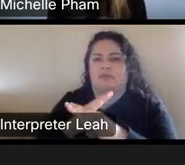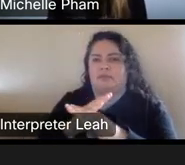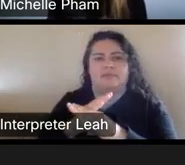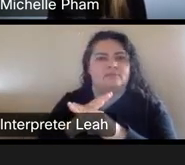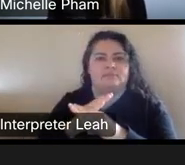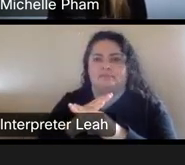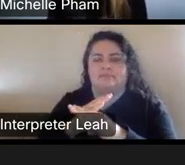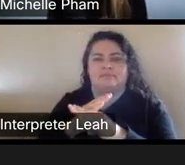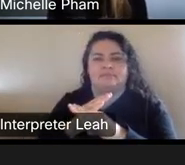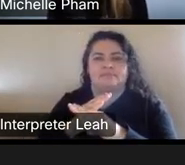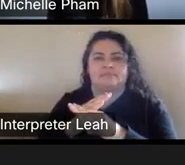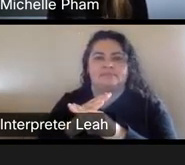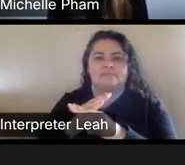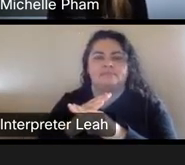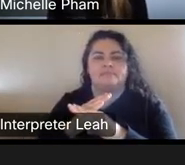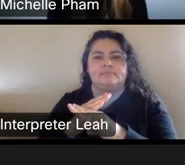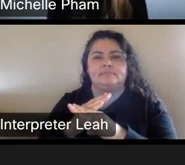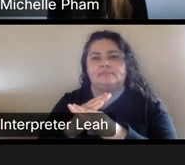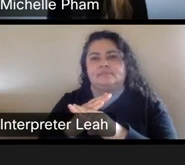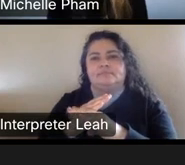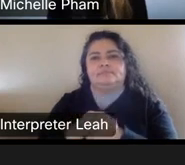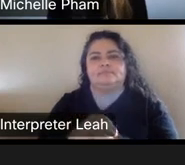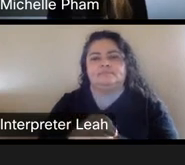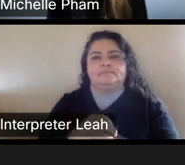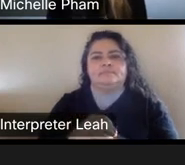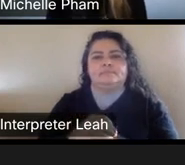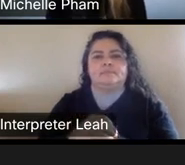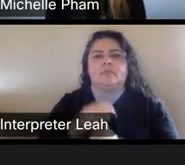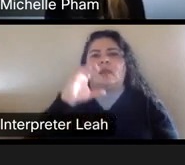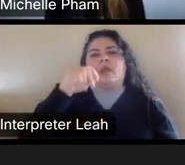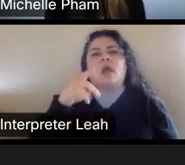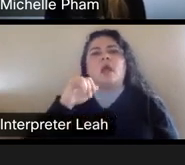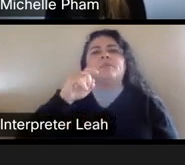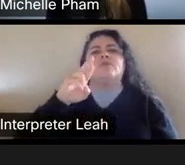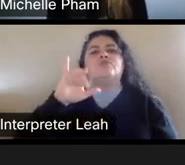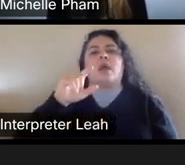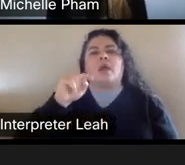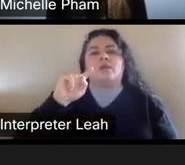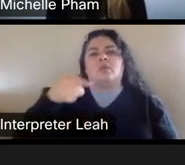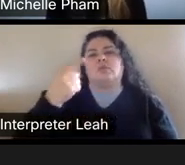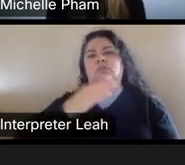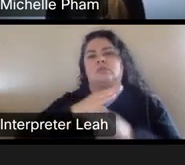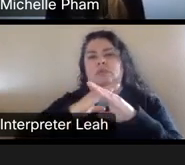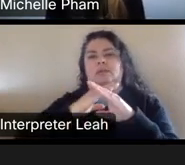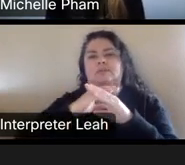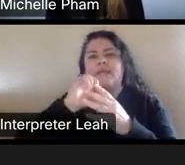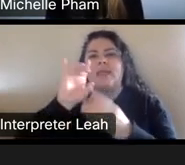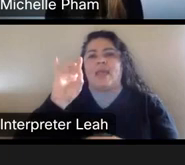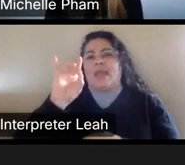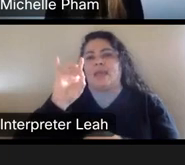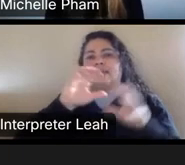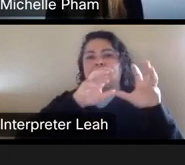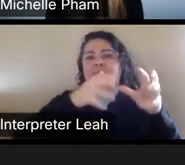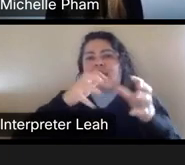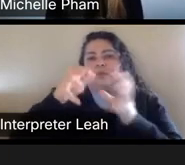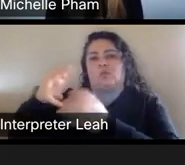Um, copyright only protects 8 categories of things and that's what I've listed here.